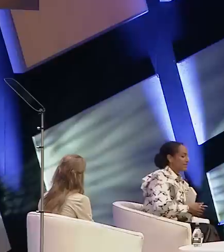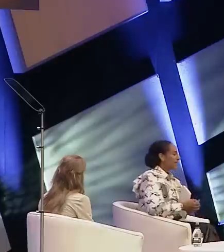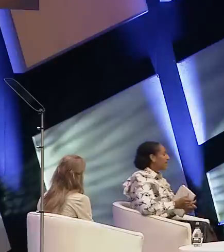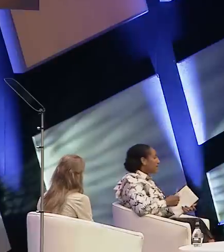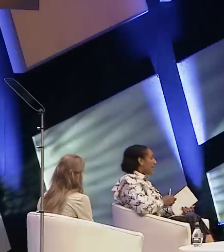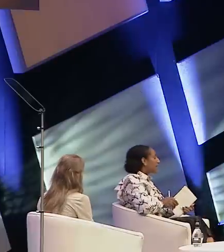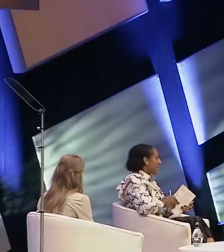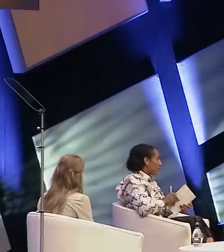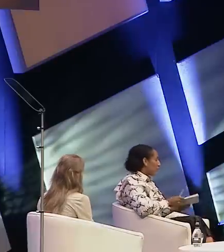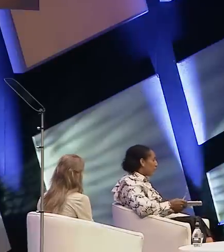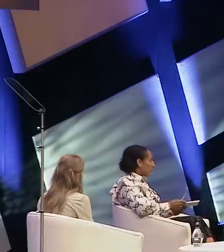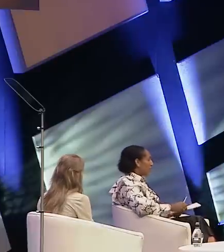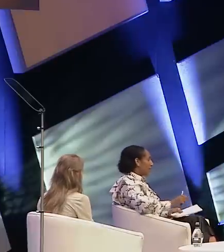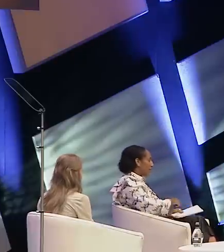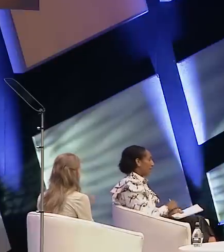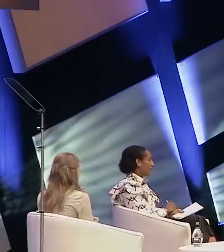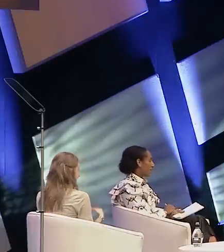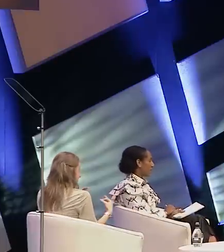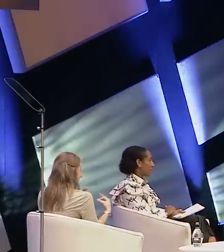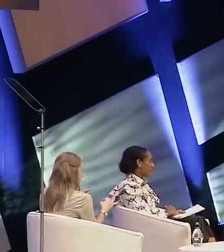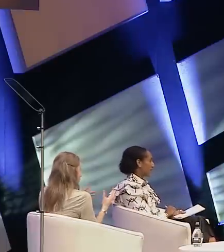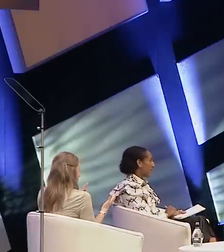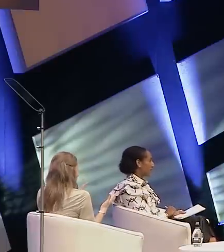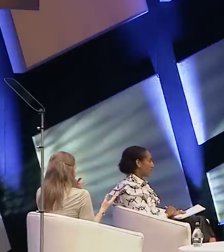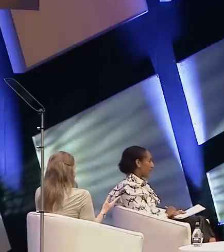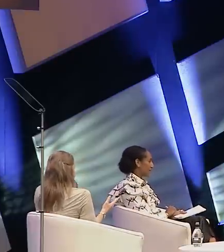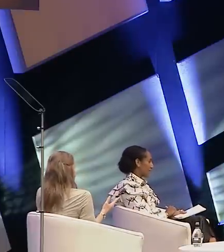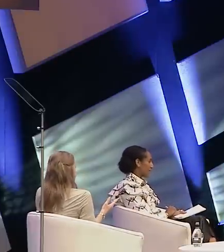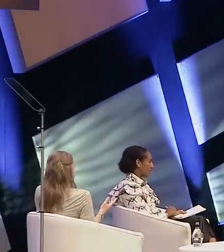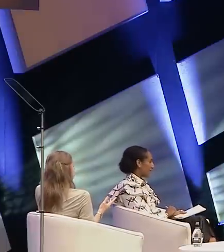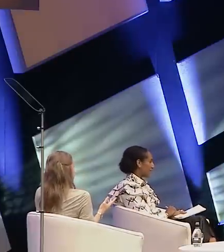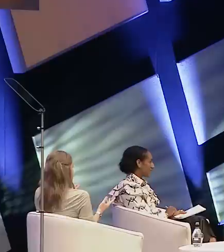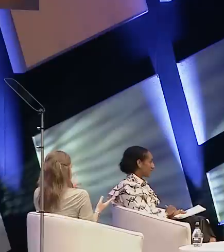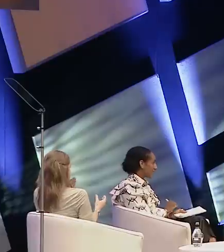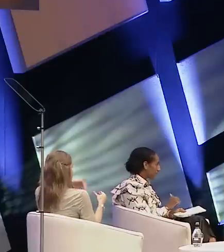Does it need to be an actor or can it be a deaf person who isn't an actor who acts as the consultant?